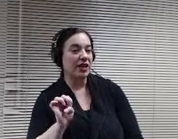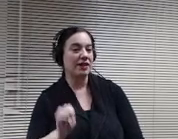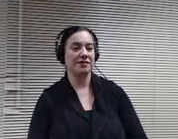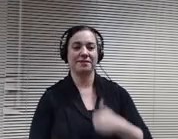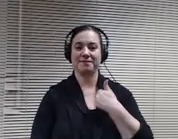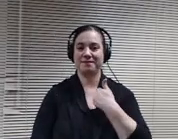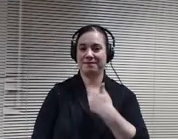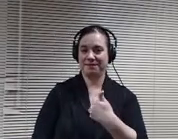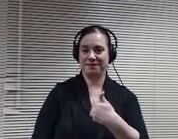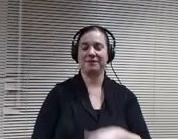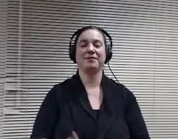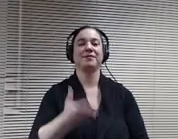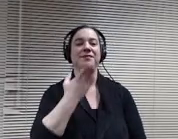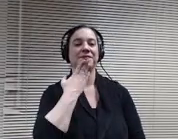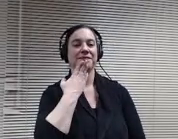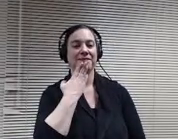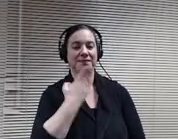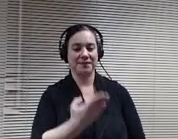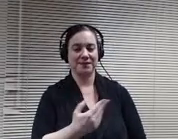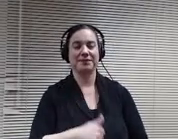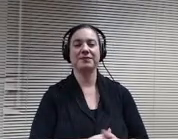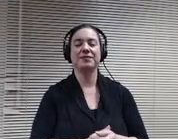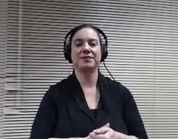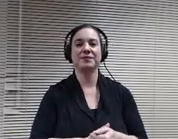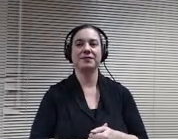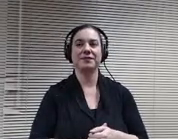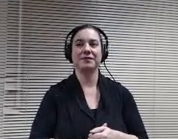Thank you with seven eyes. The motion carries.